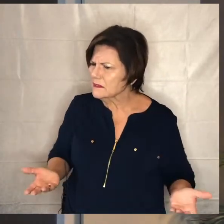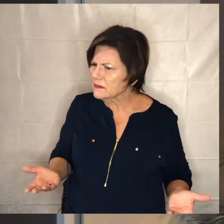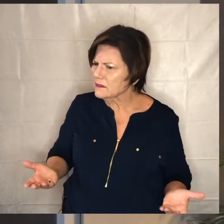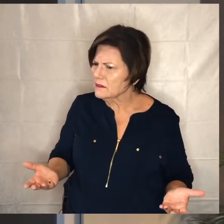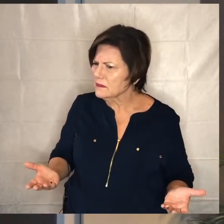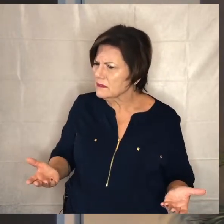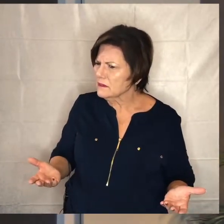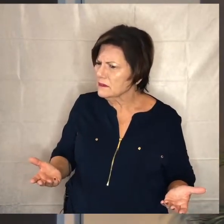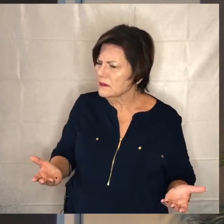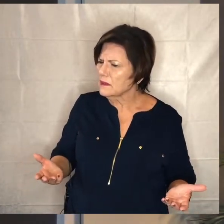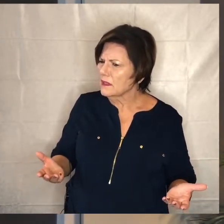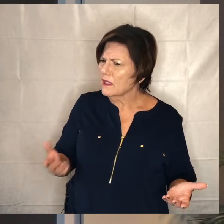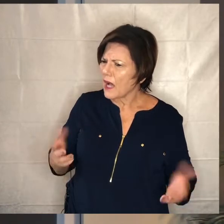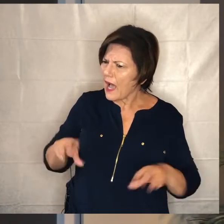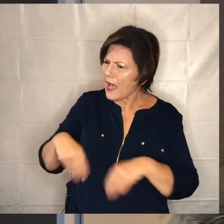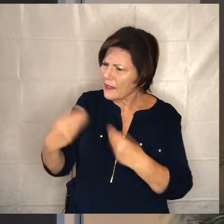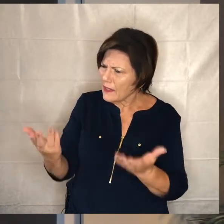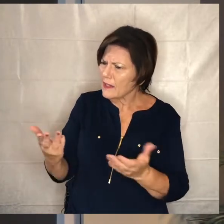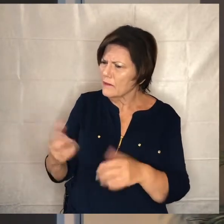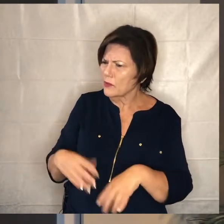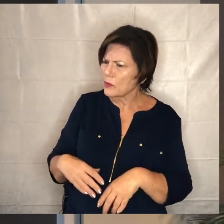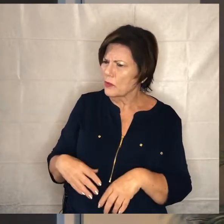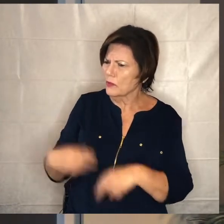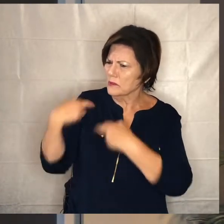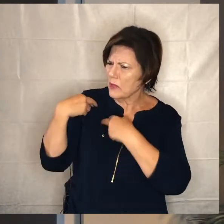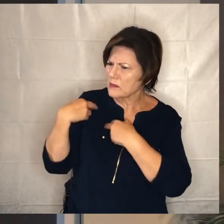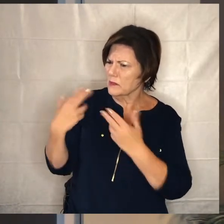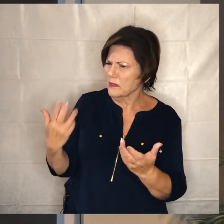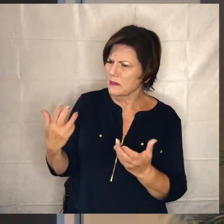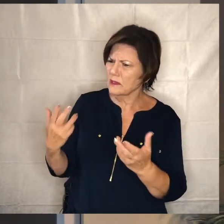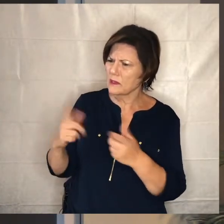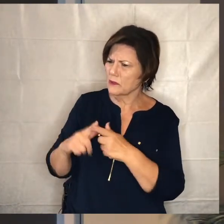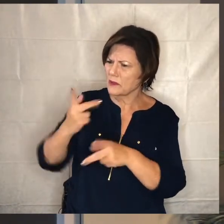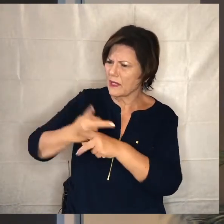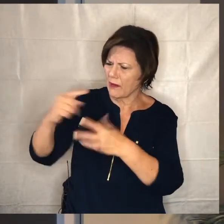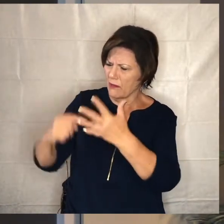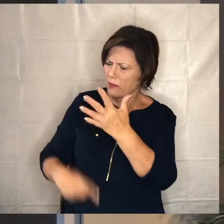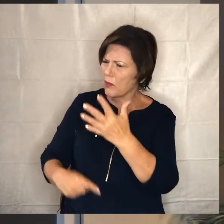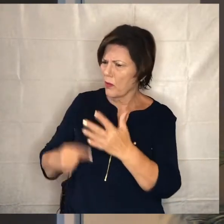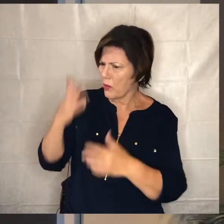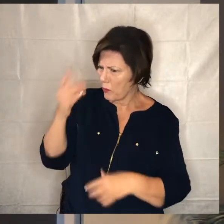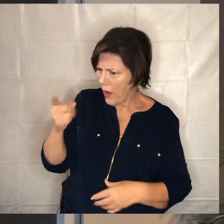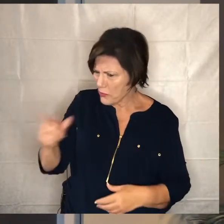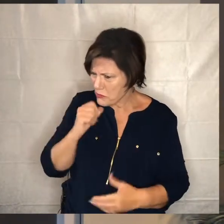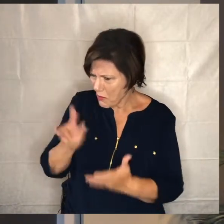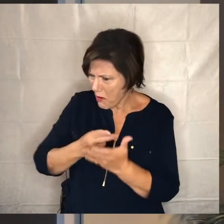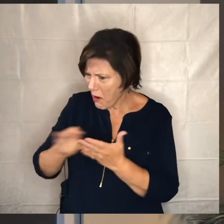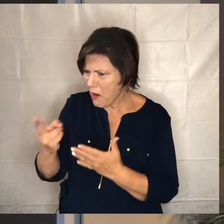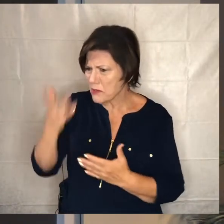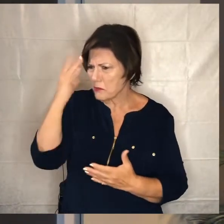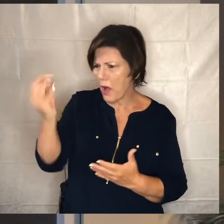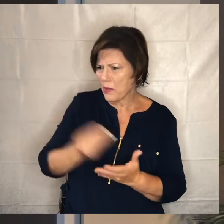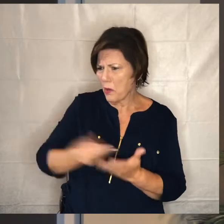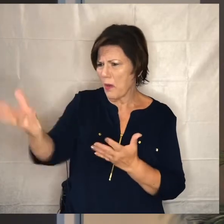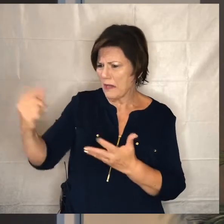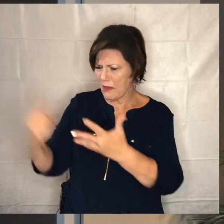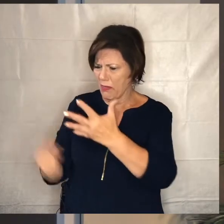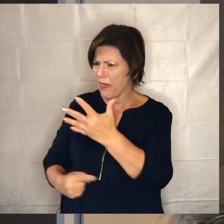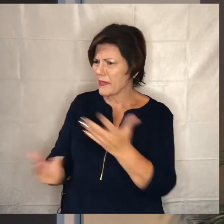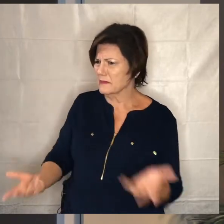things that i put you in charge of um why have you been dishonest why have you kind of squandered these things away and finally kind of at the end of the